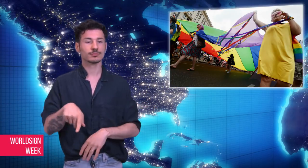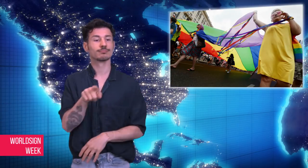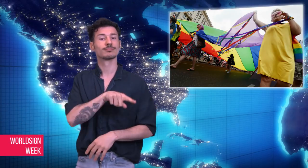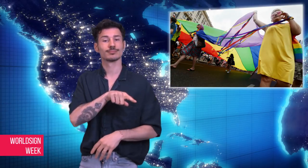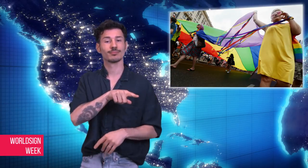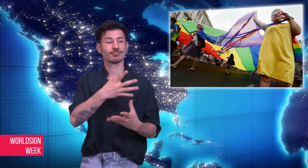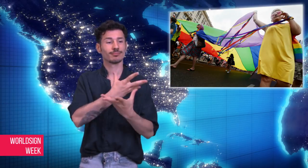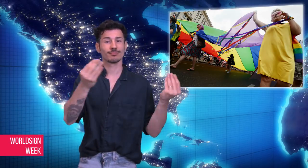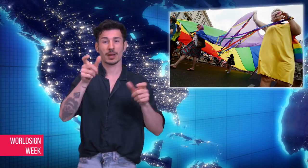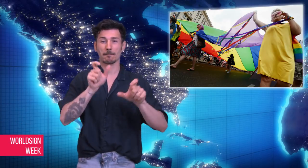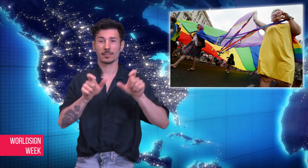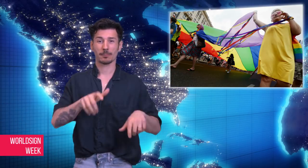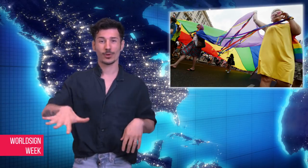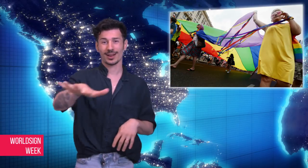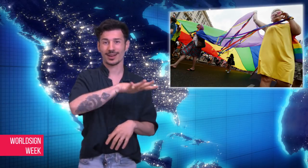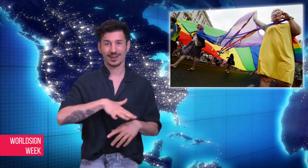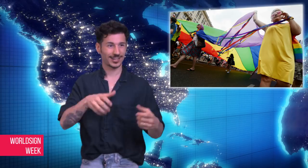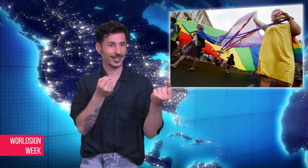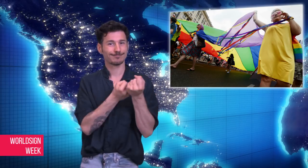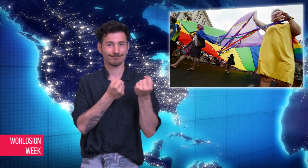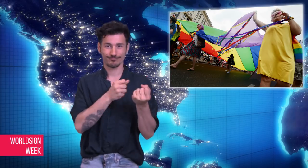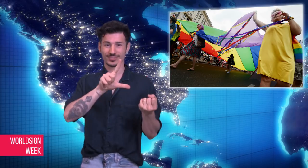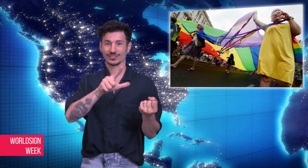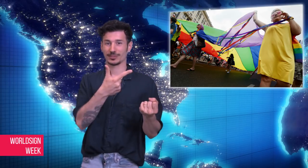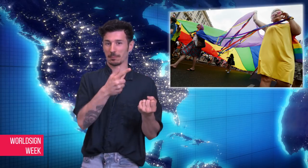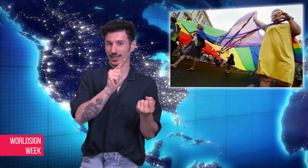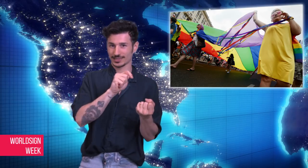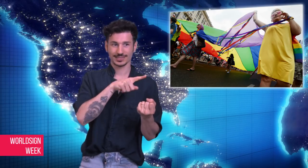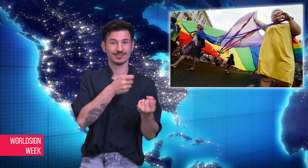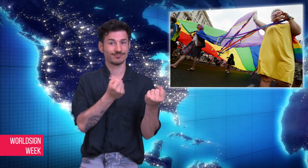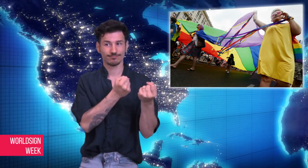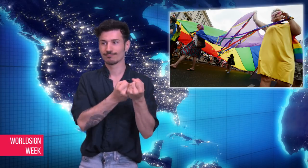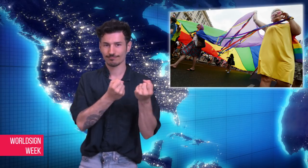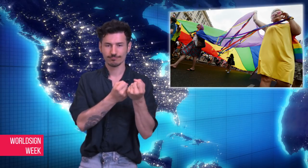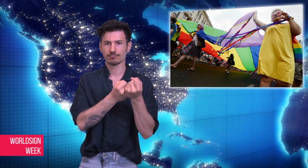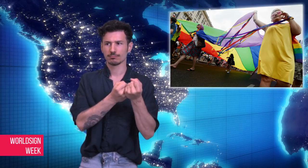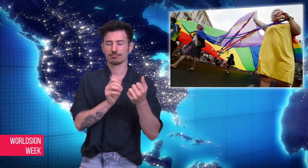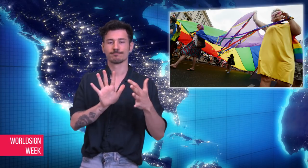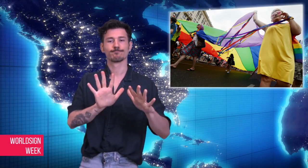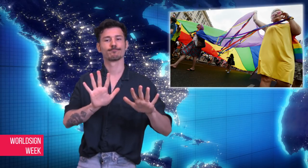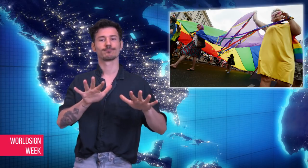LGBT-rights supporters have decided to “back away from